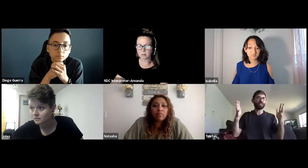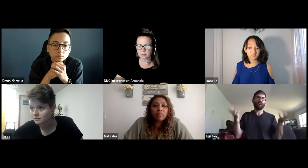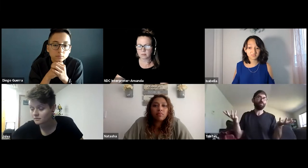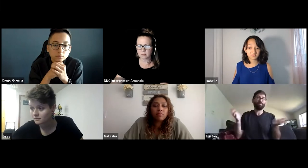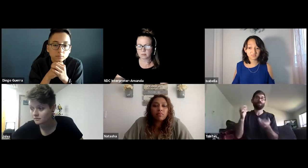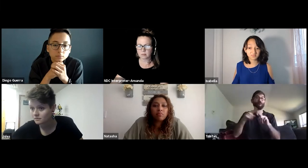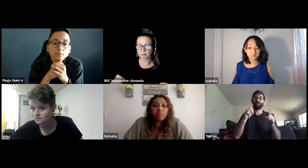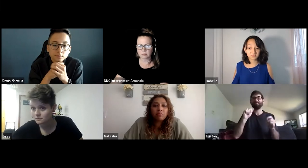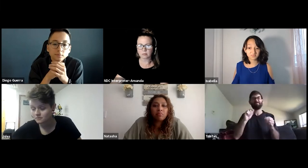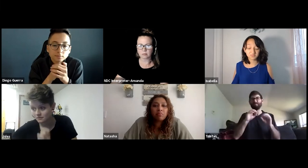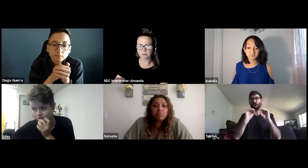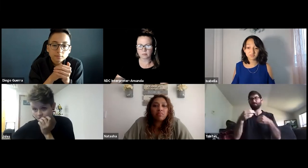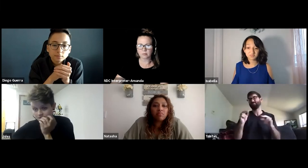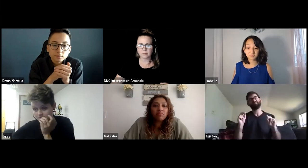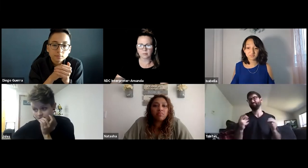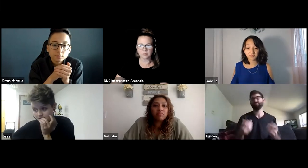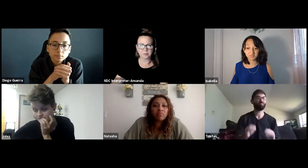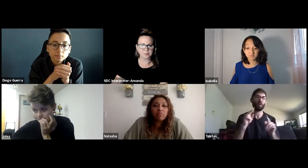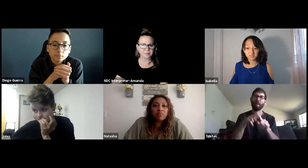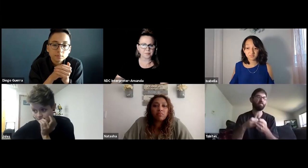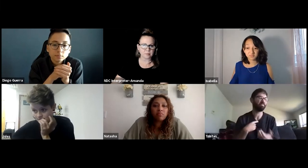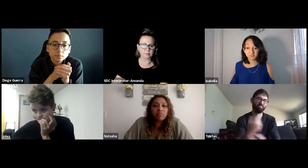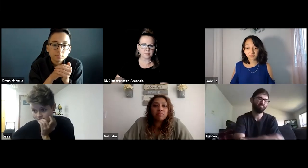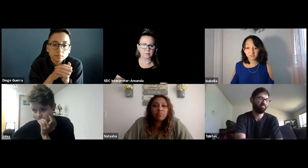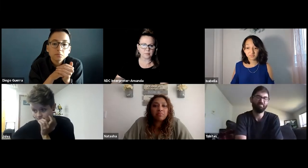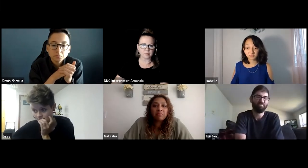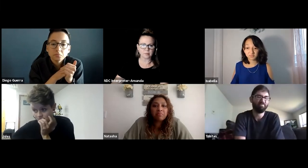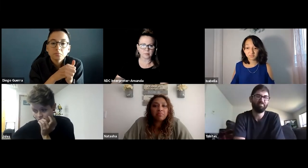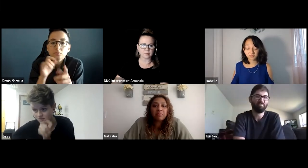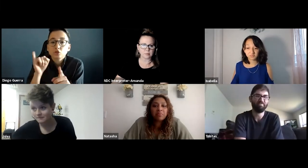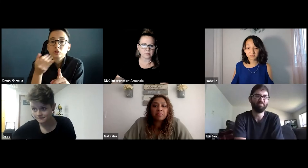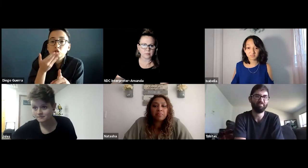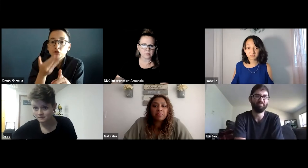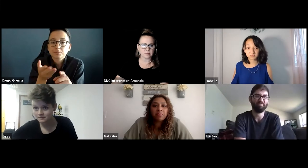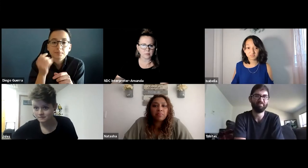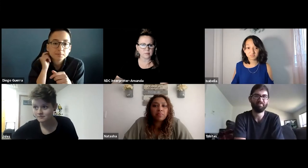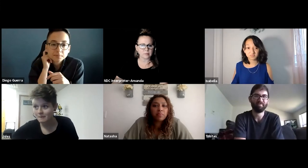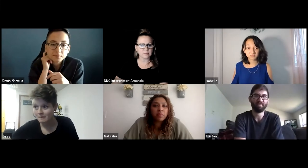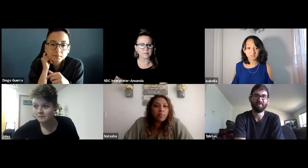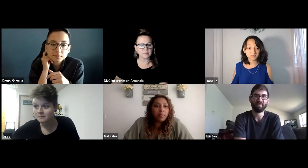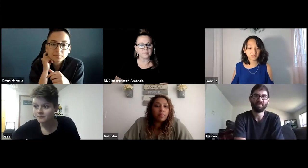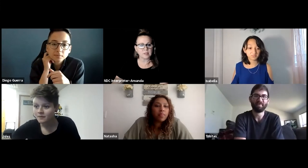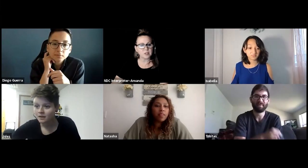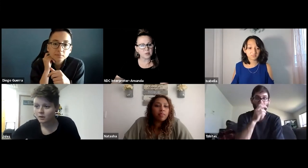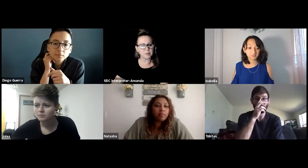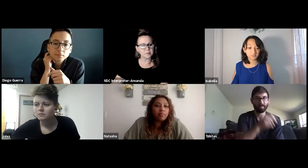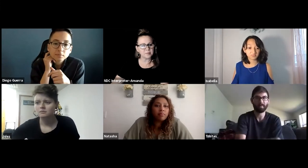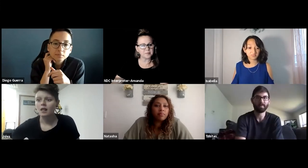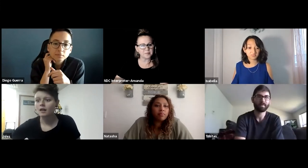When things happened I engaged my professor much more, but I'd have to say no, that wouldn't apply to me, no. Jules?